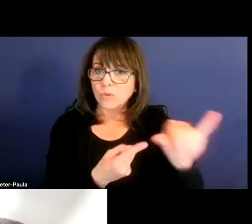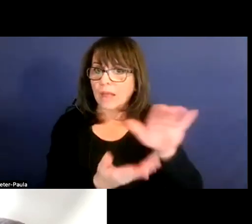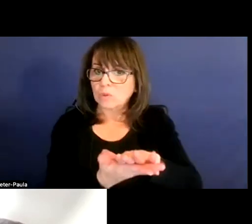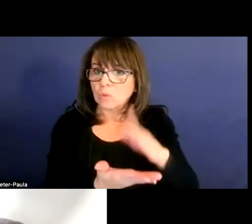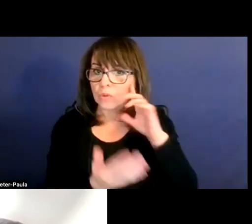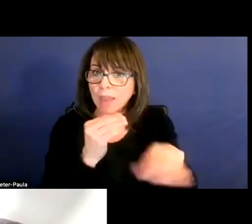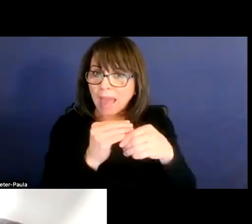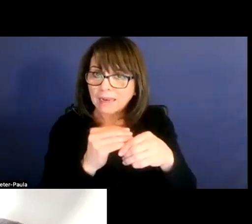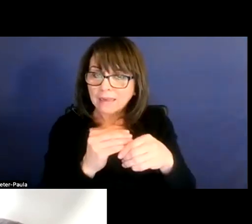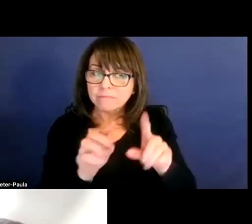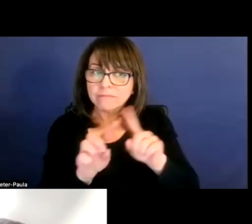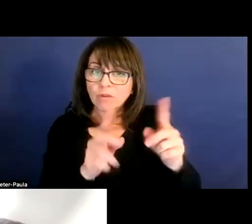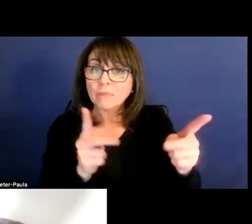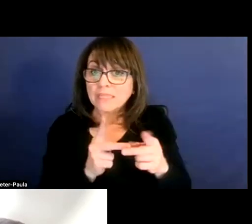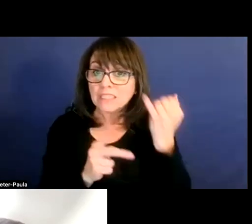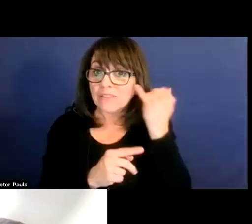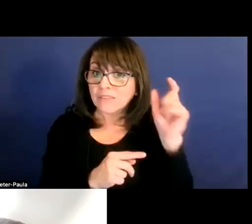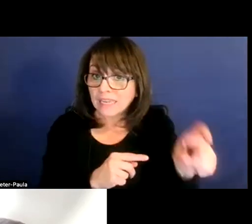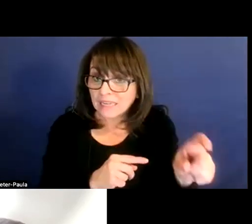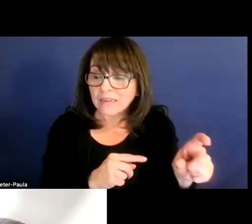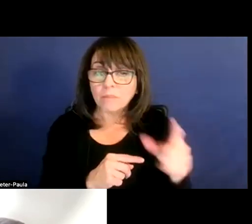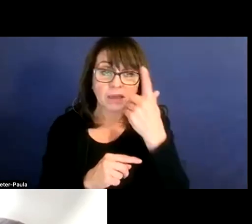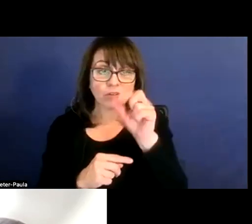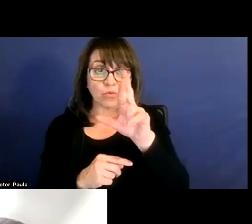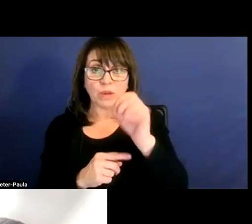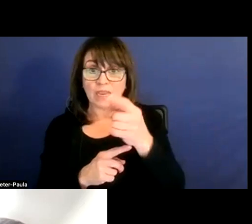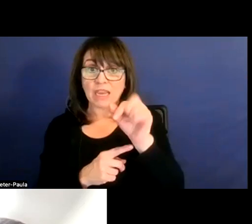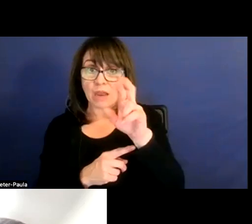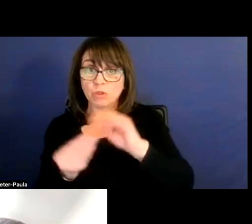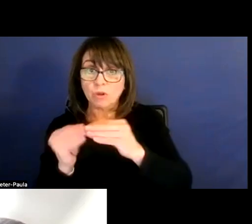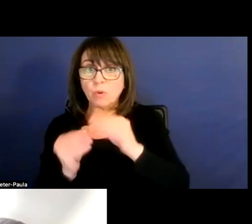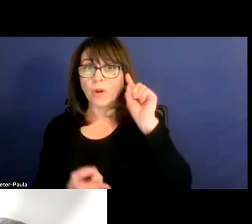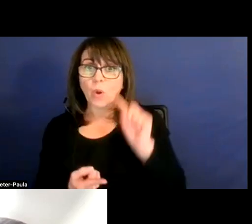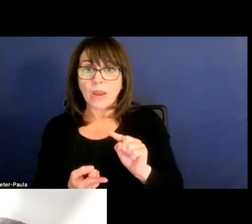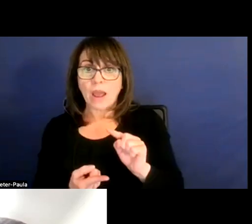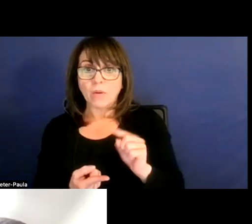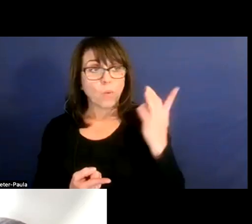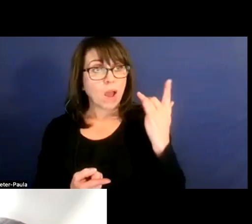'cause our recapture number would go down 'cause we got more students,